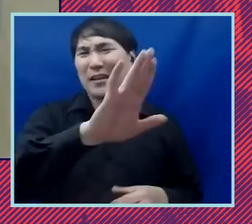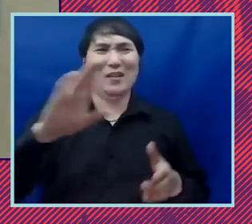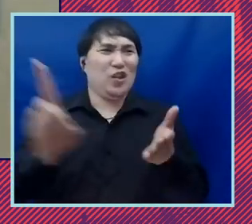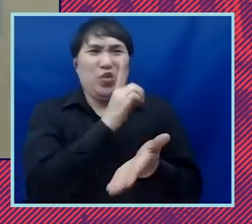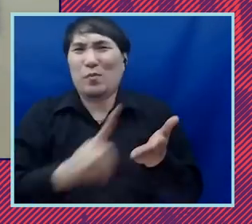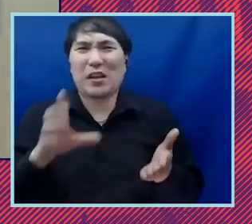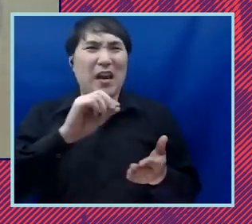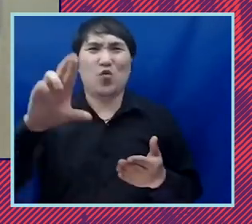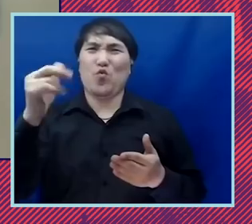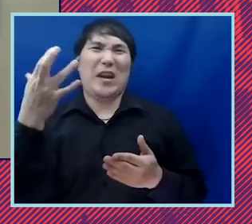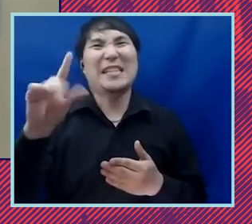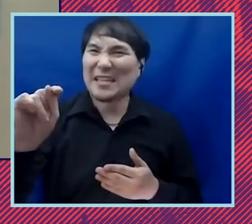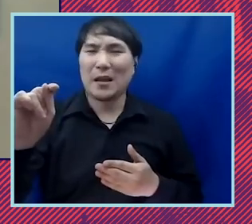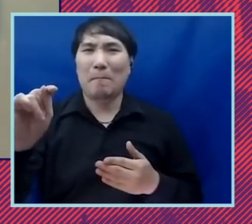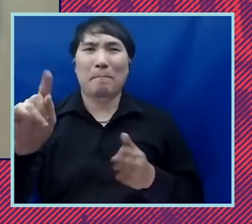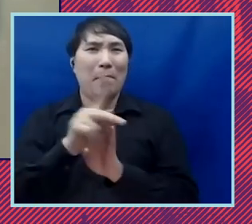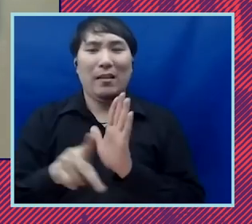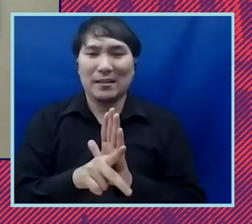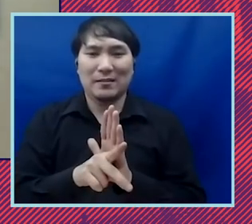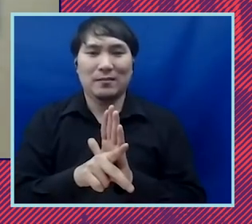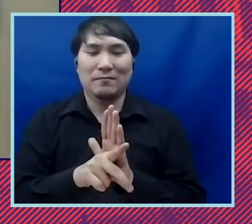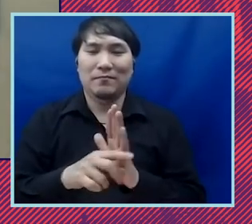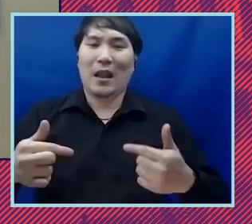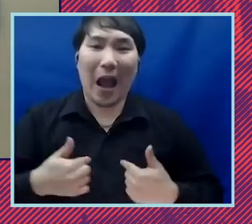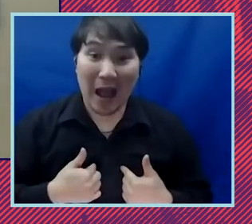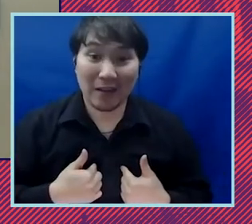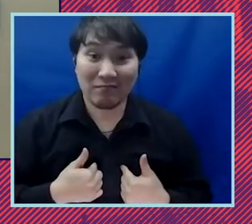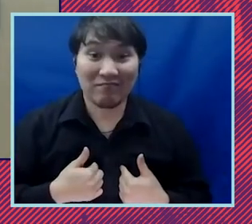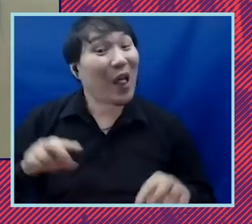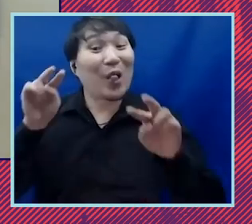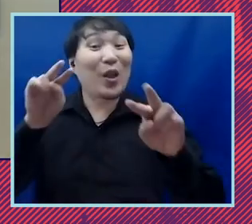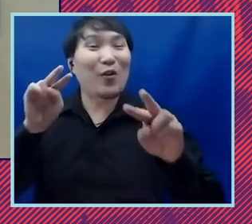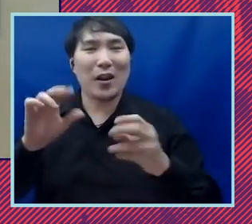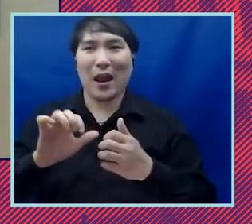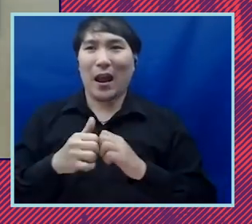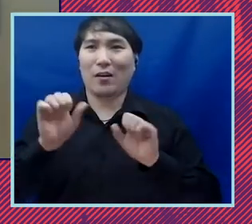and racist policies and i i'm actually looking forward to how we can dig deeper now that he's